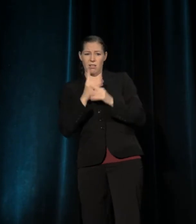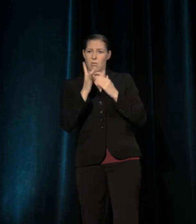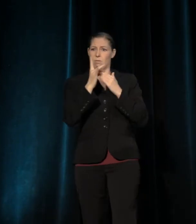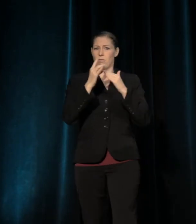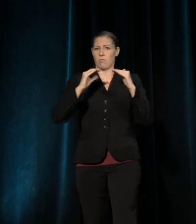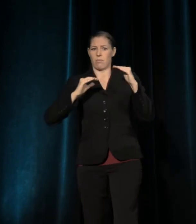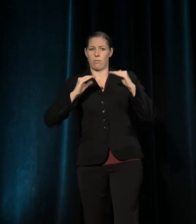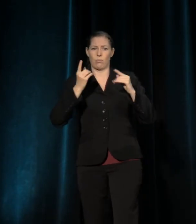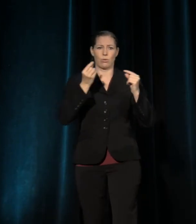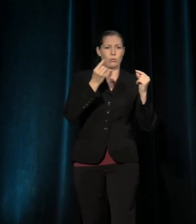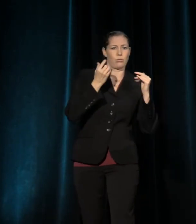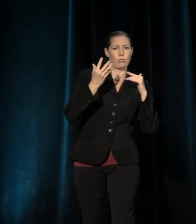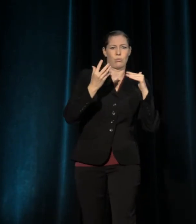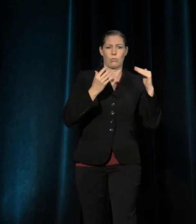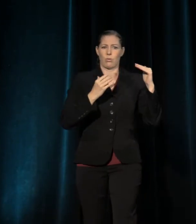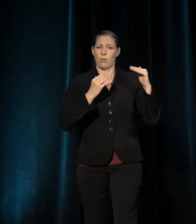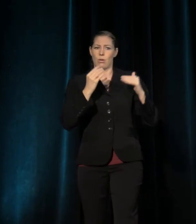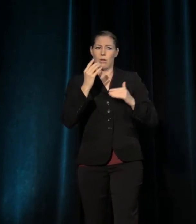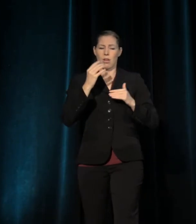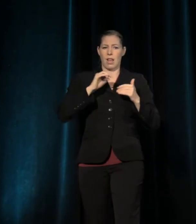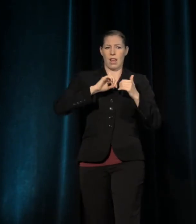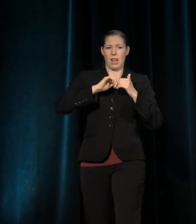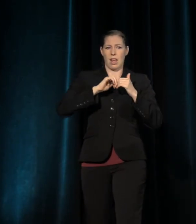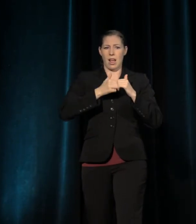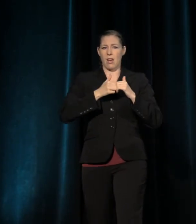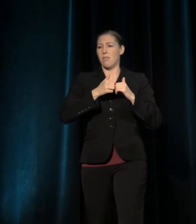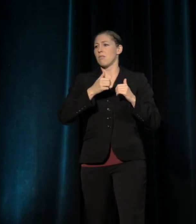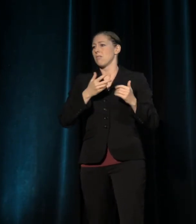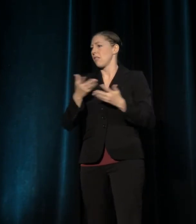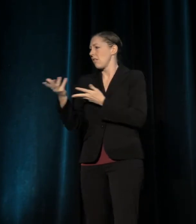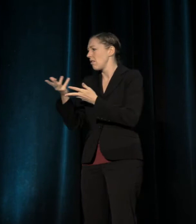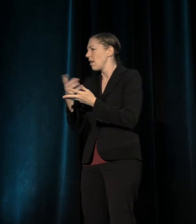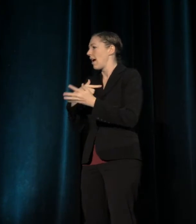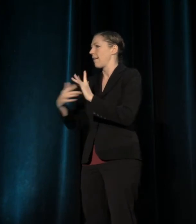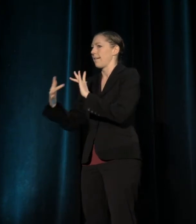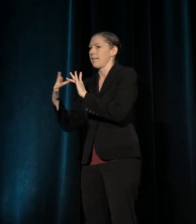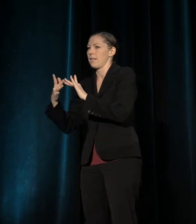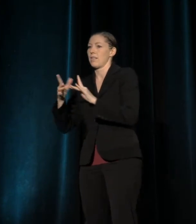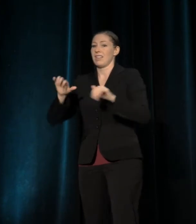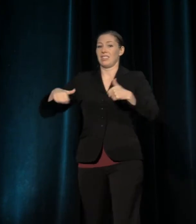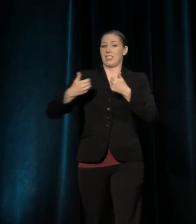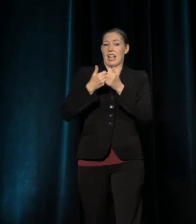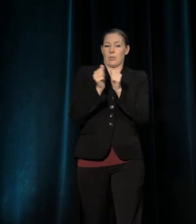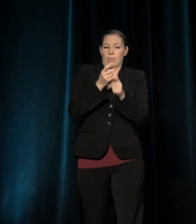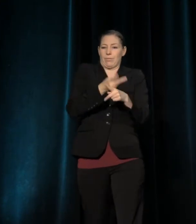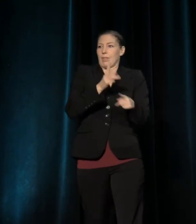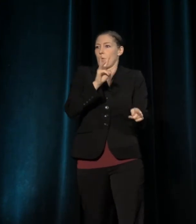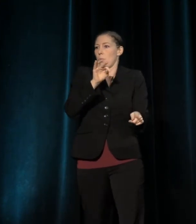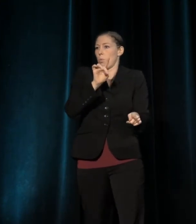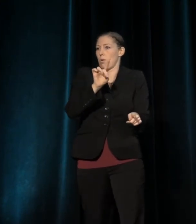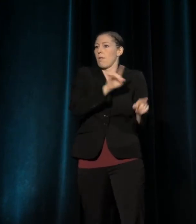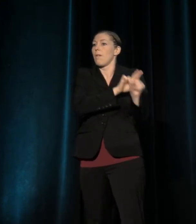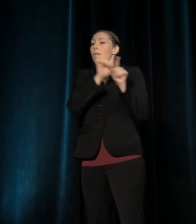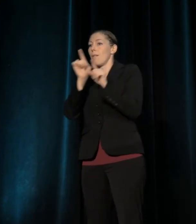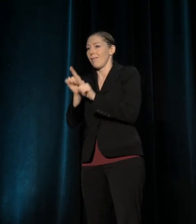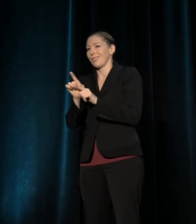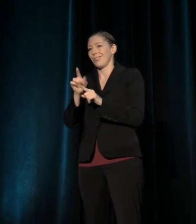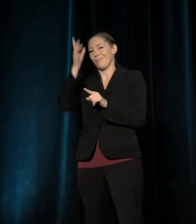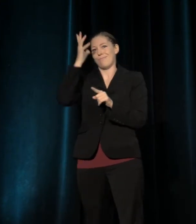the magic of dealing with a board, and even the loss of a parent. I've known Susie as a boss, a mentor, an inspiration,